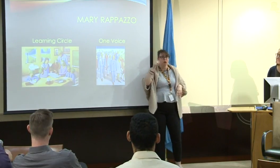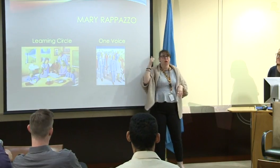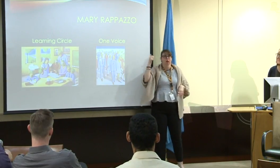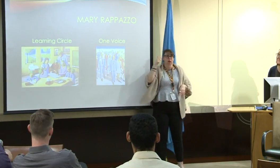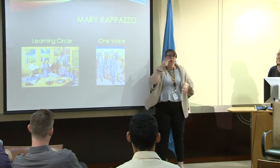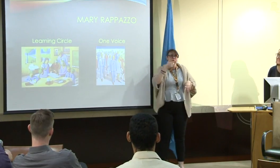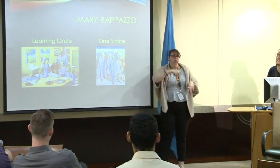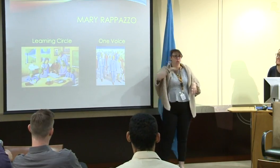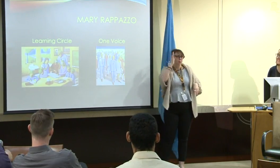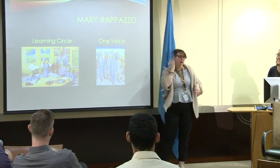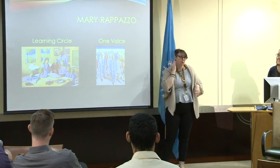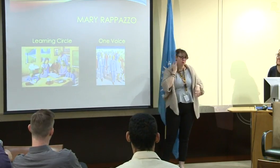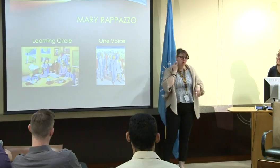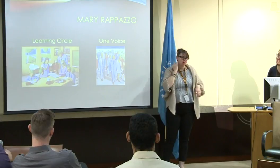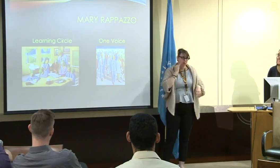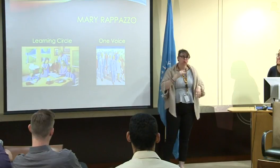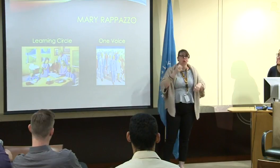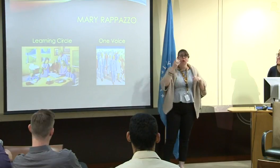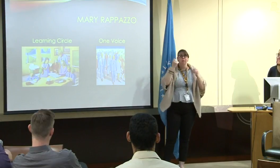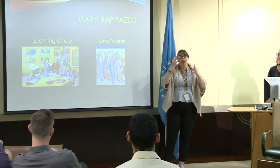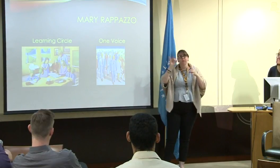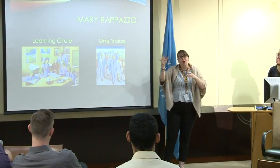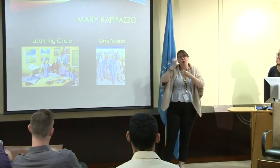Mary Rappazzo grew up in California,